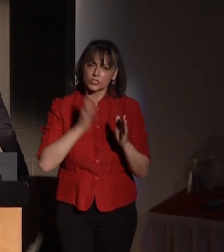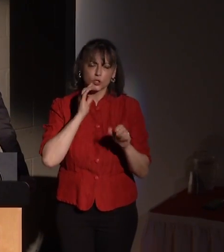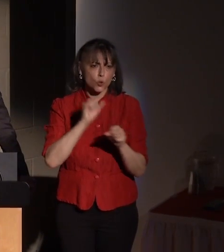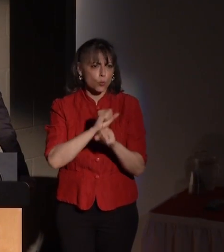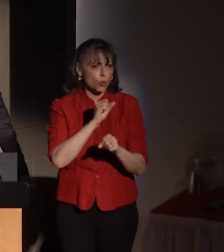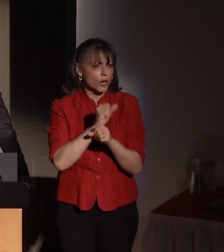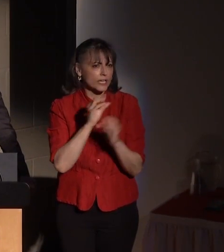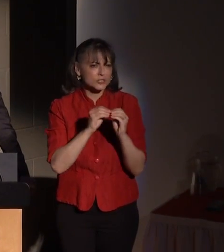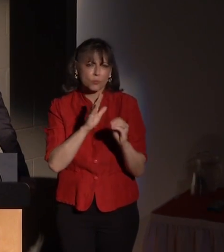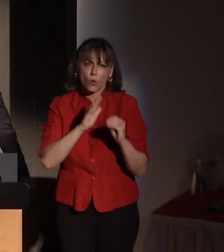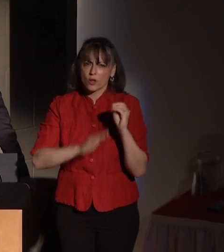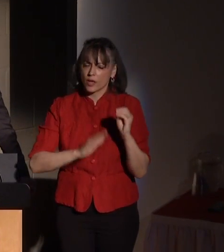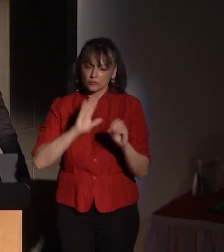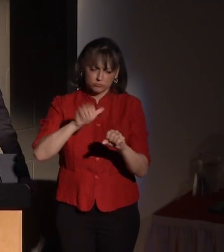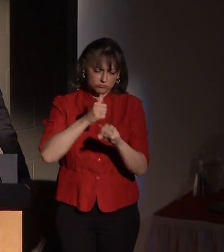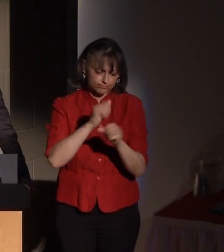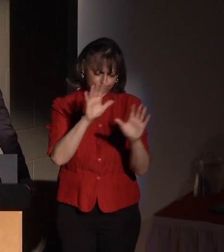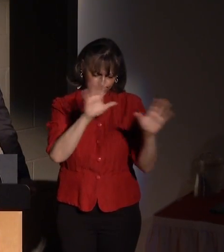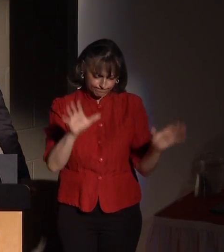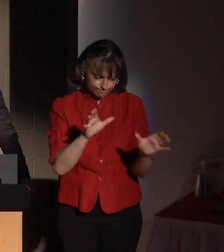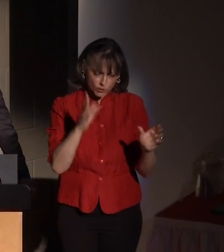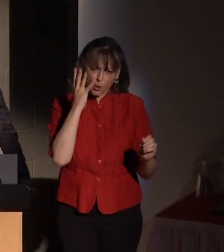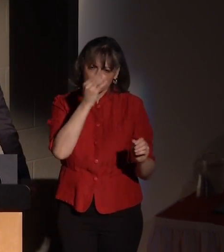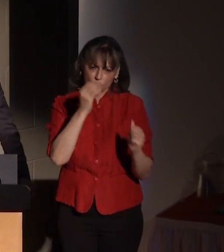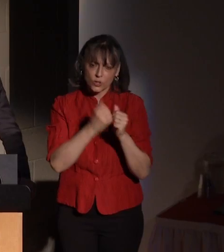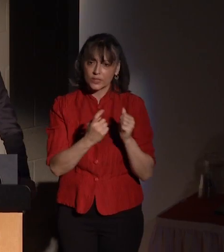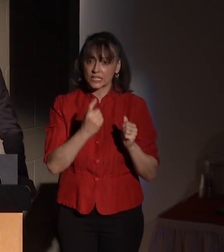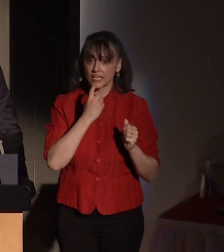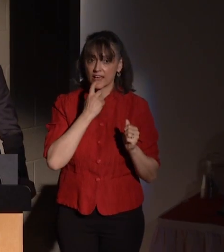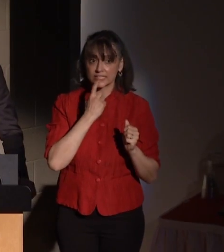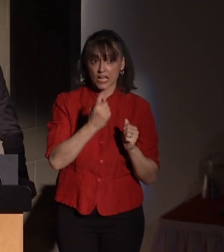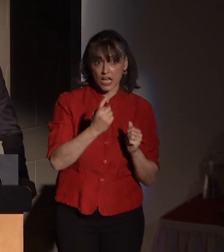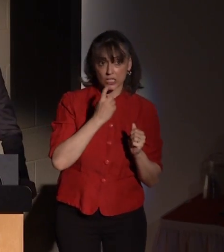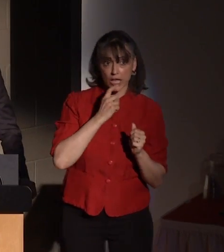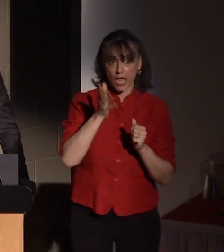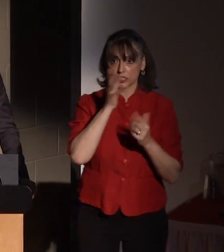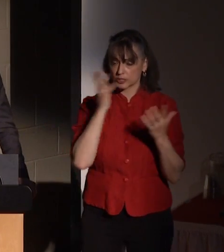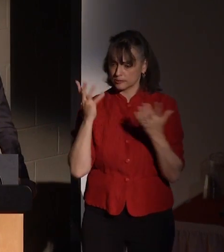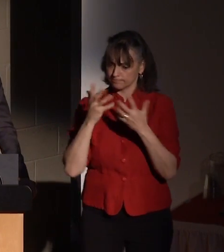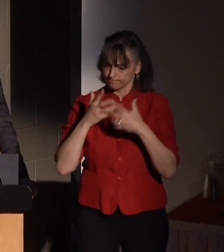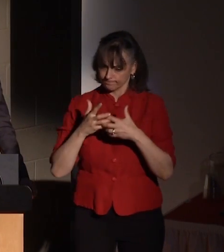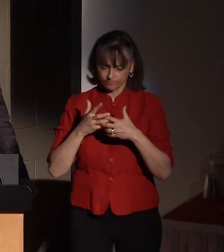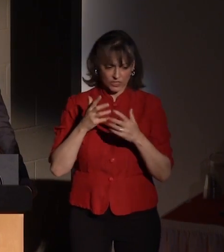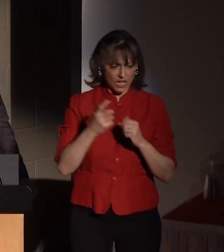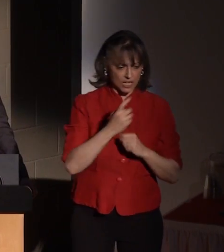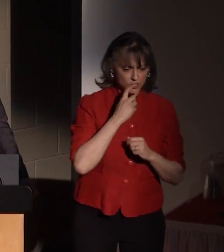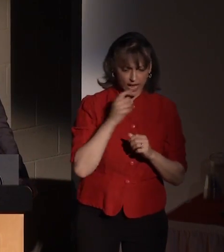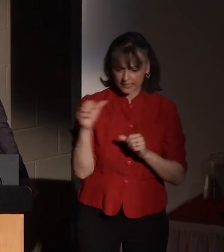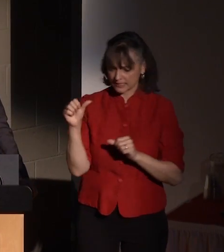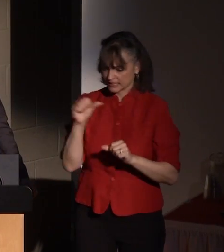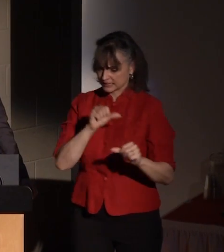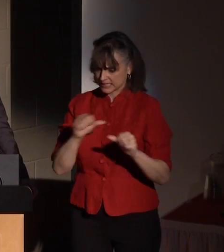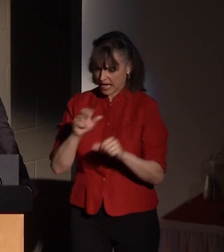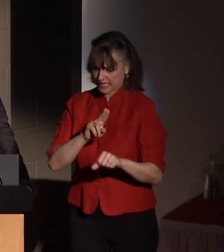creating beauty with glass. She merges glass and science and nature and the human experience